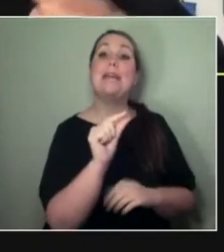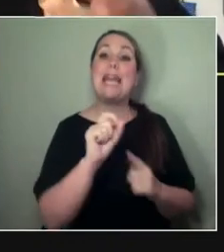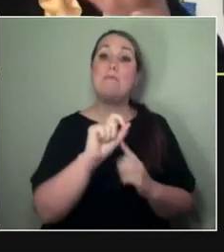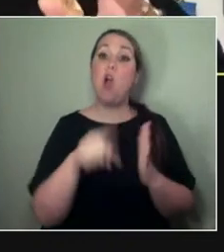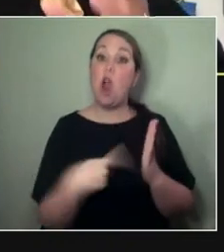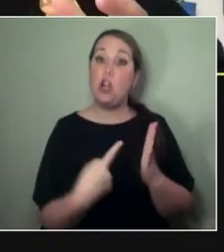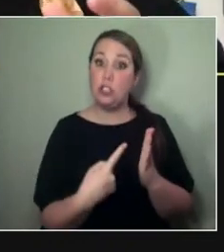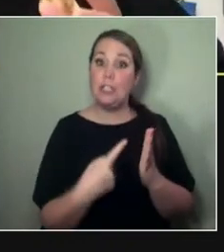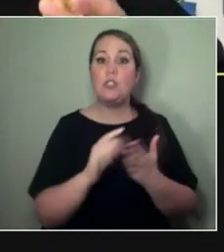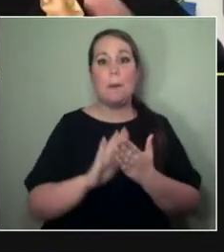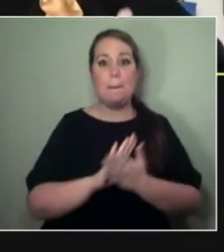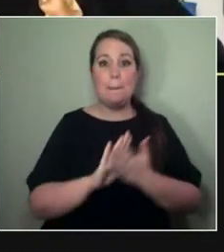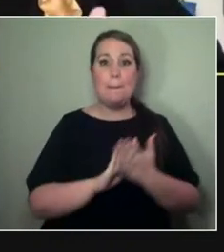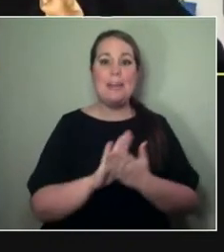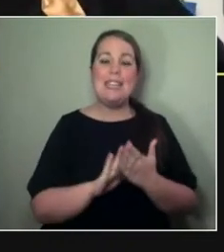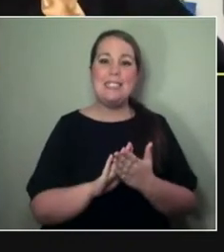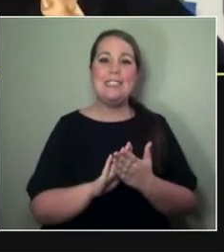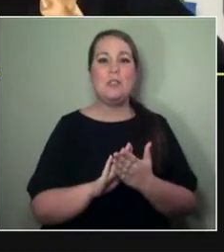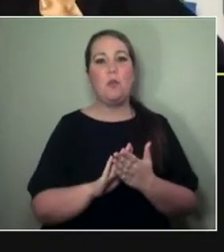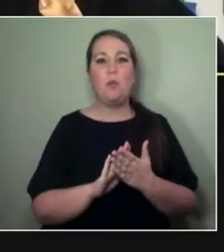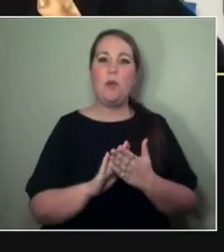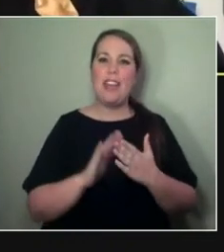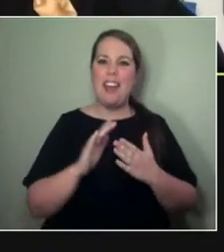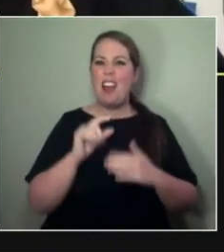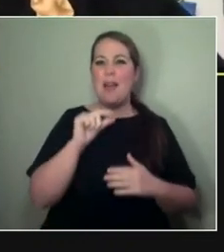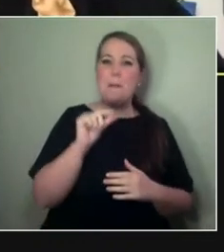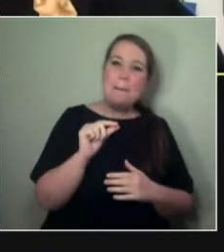these kind of little mini WhatsApp videos.